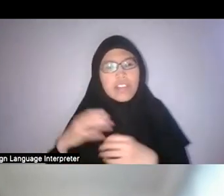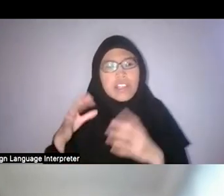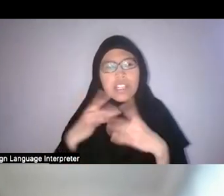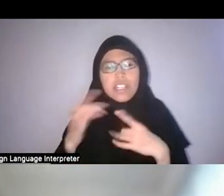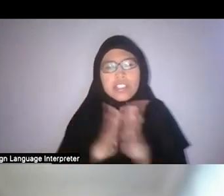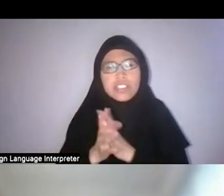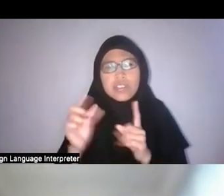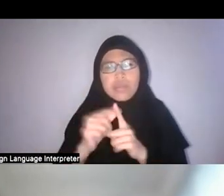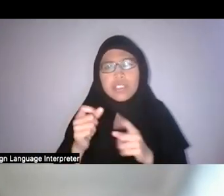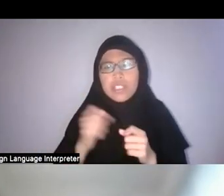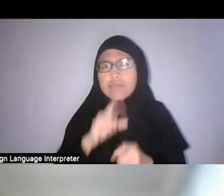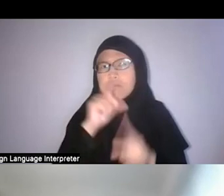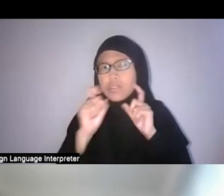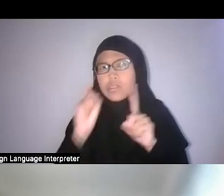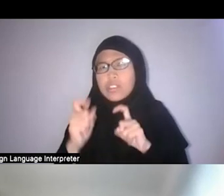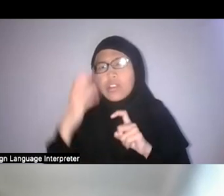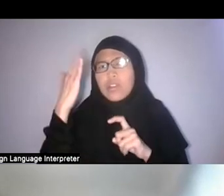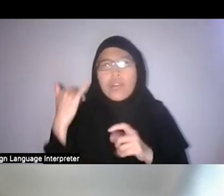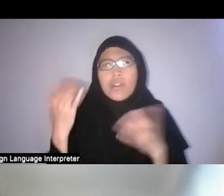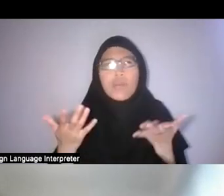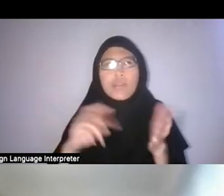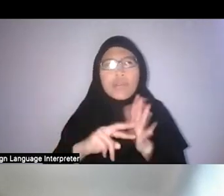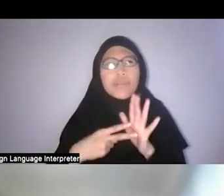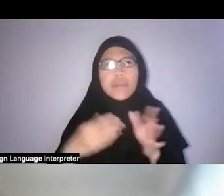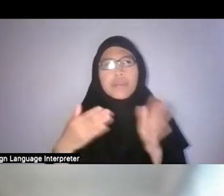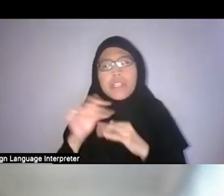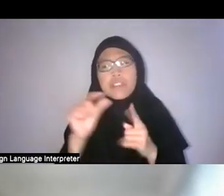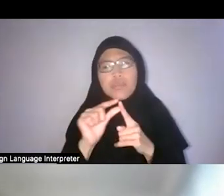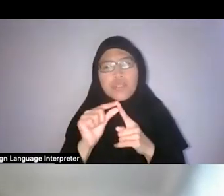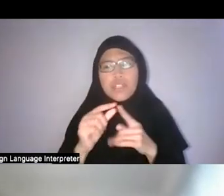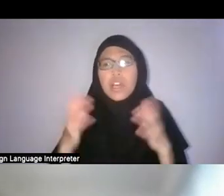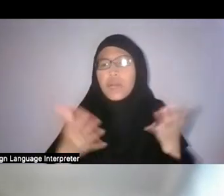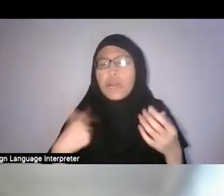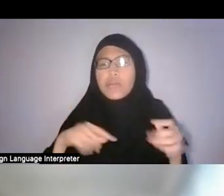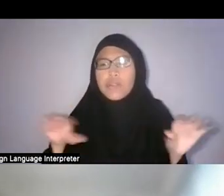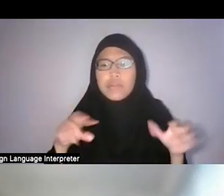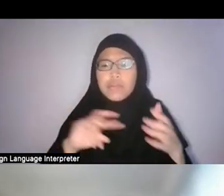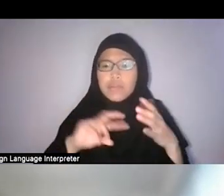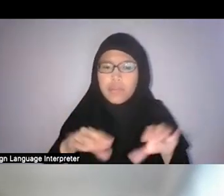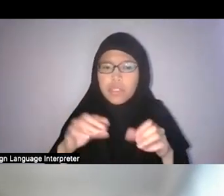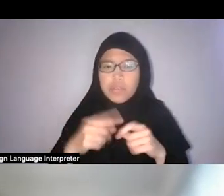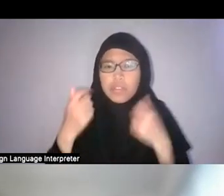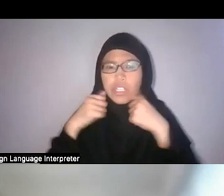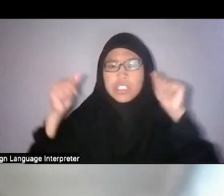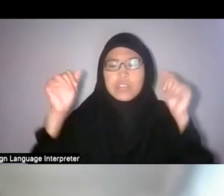and ask what do we mean by that, and what are we doing to achieve that, and do we agree with it?